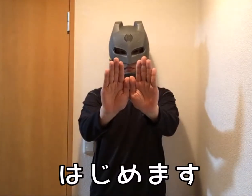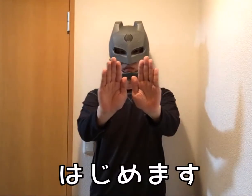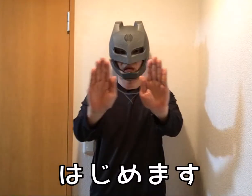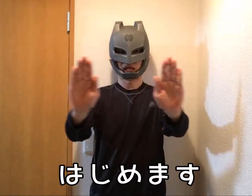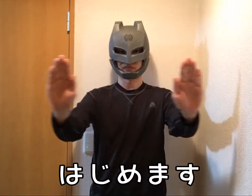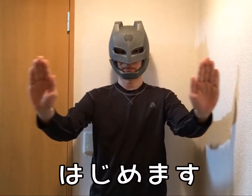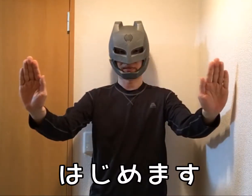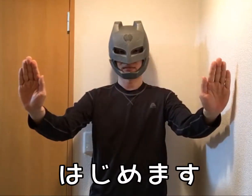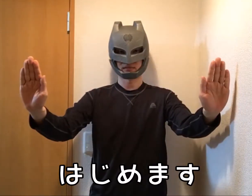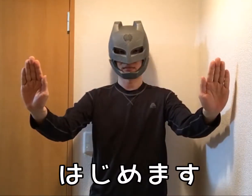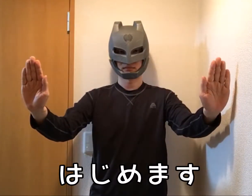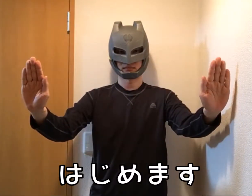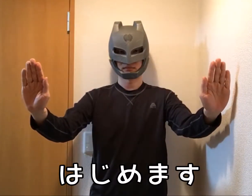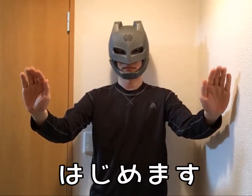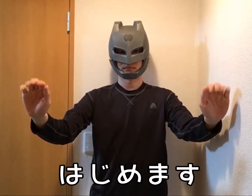Let's start